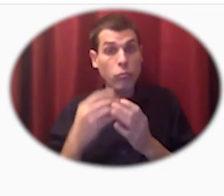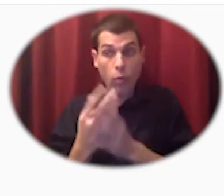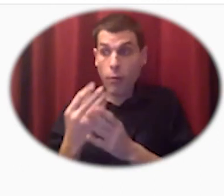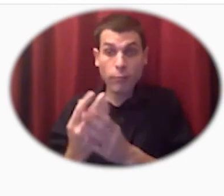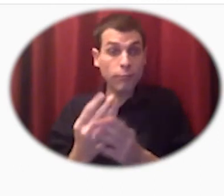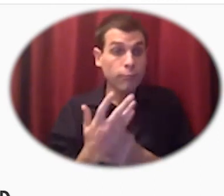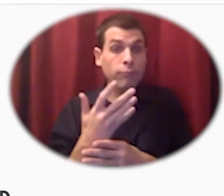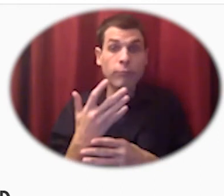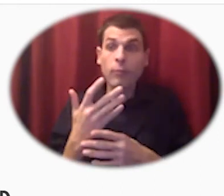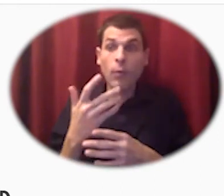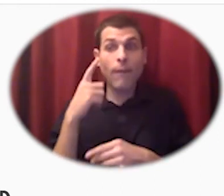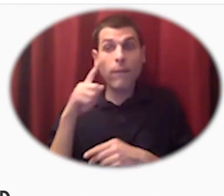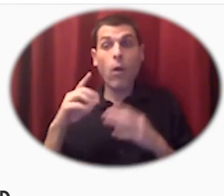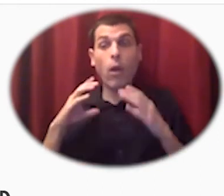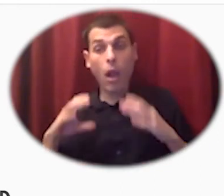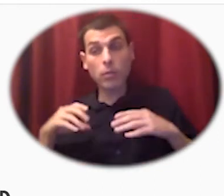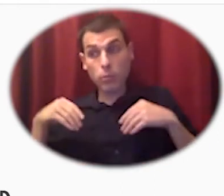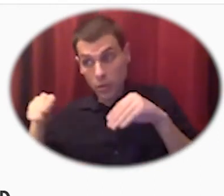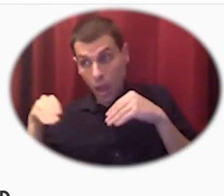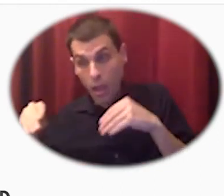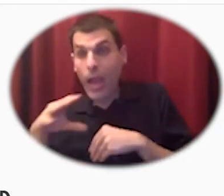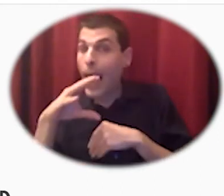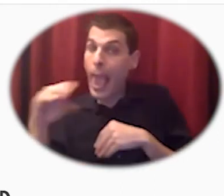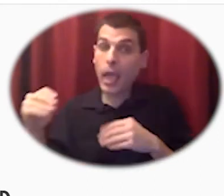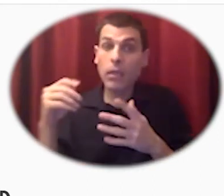products for folks in their